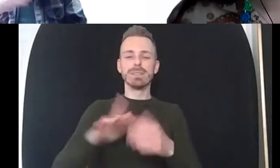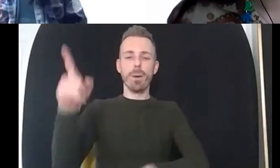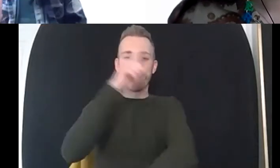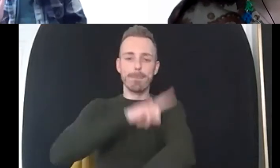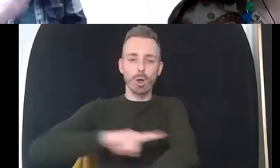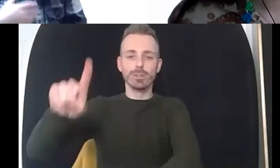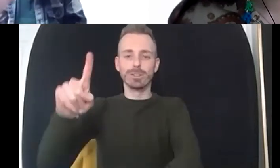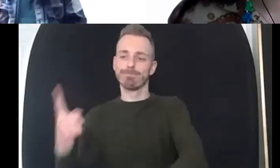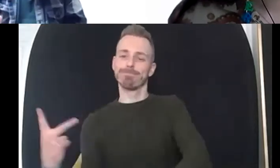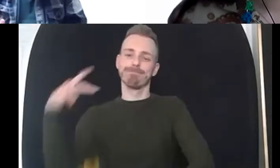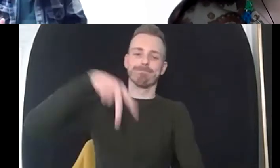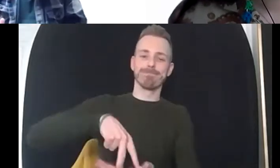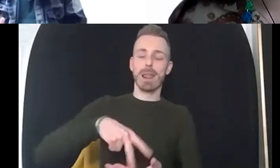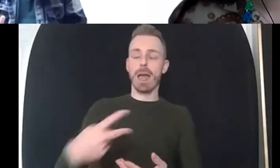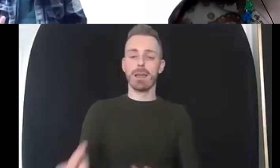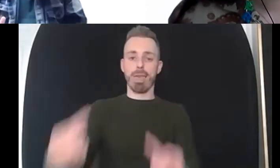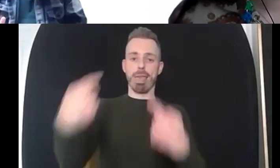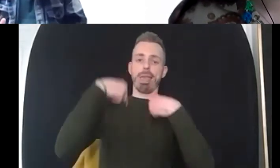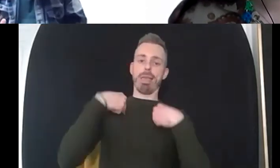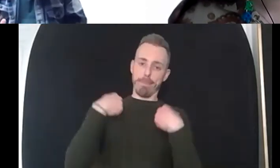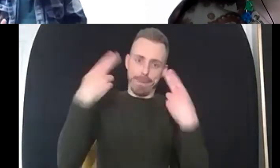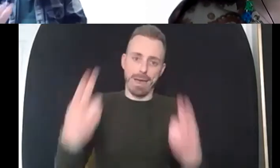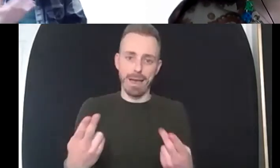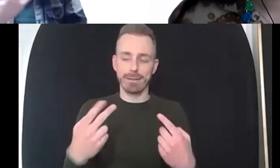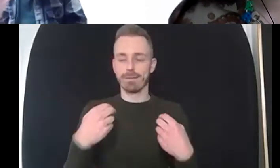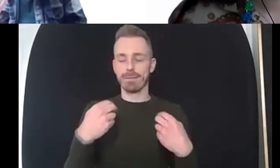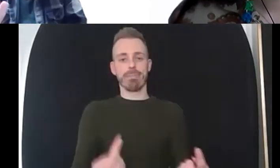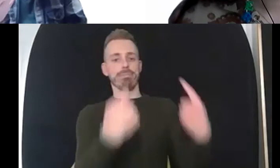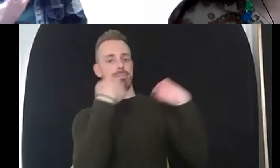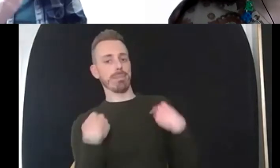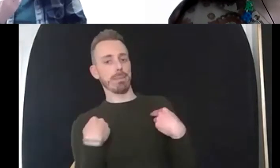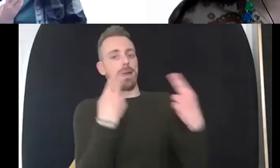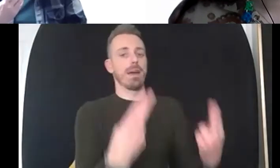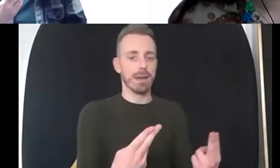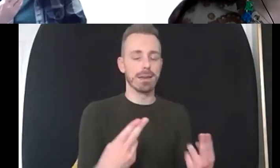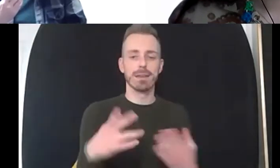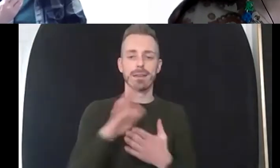bouncing back from something um then eventually you're not going to be as resilient because